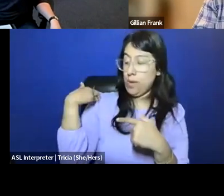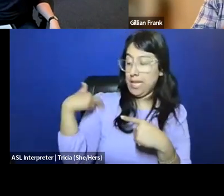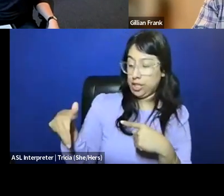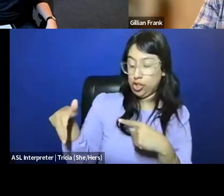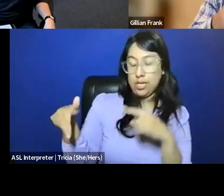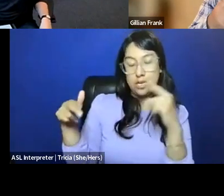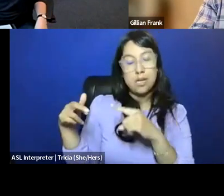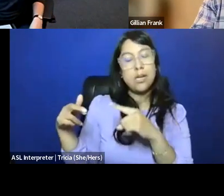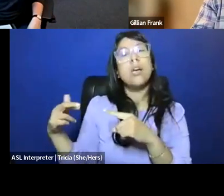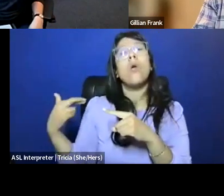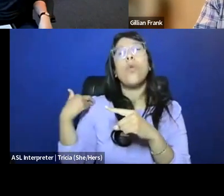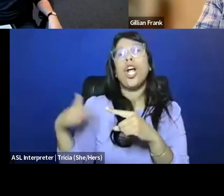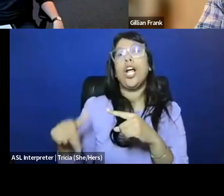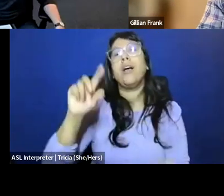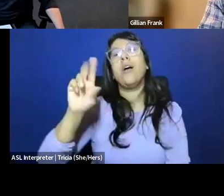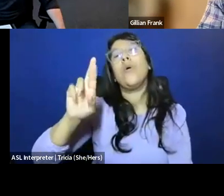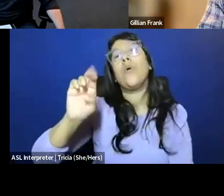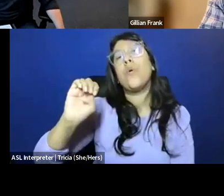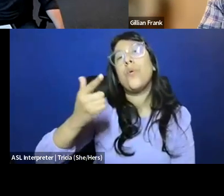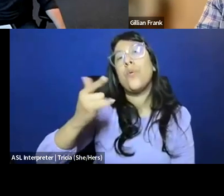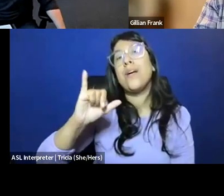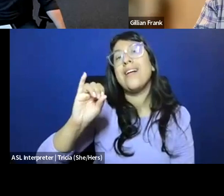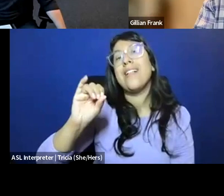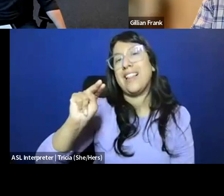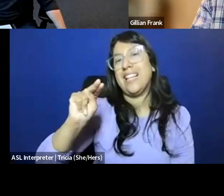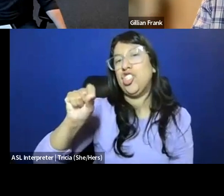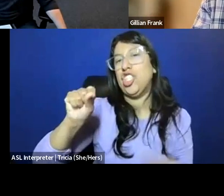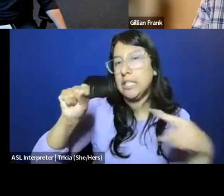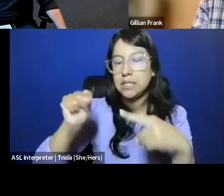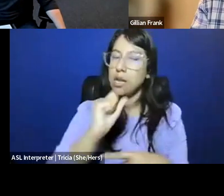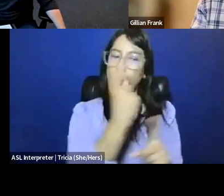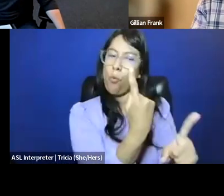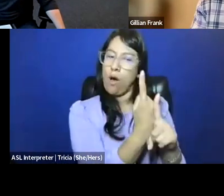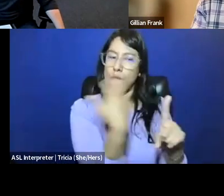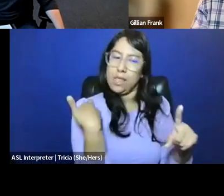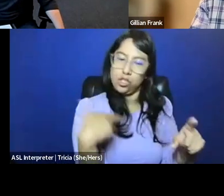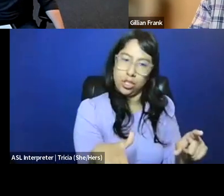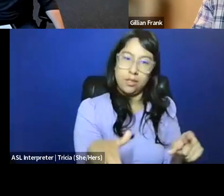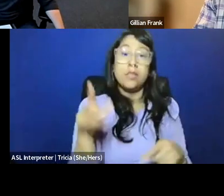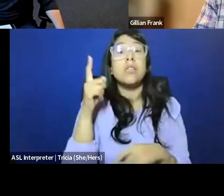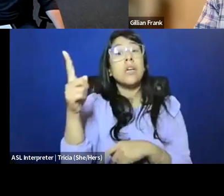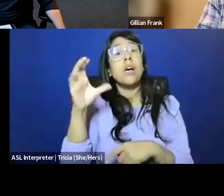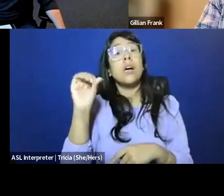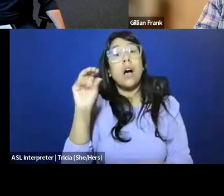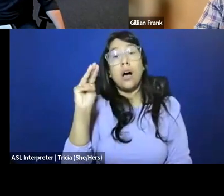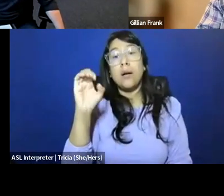we should always be thinking about religions, plural, and to see that Comstock and his particular brand of Protestantism